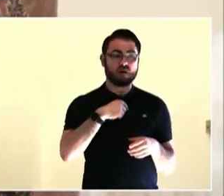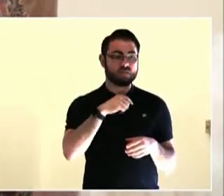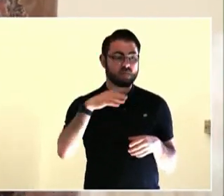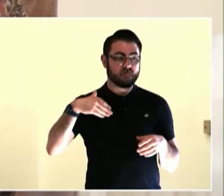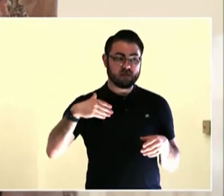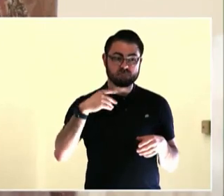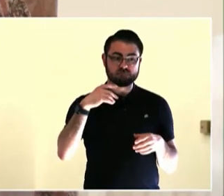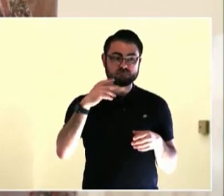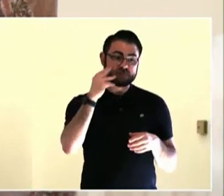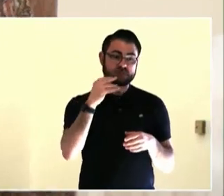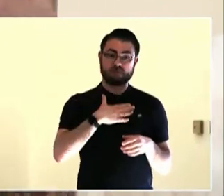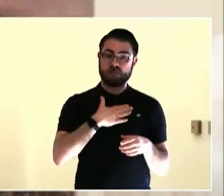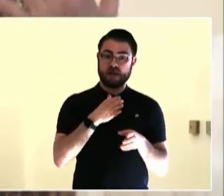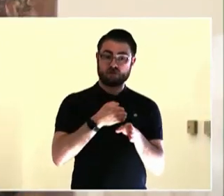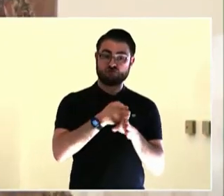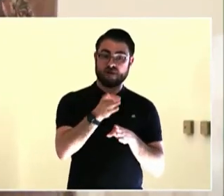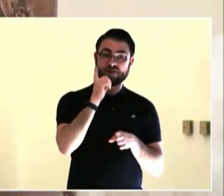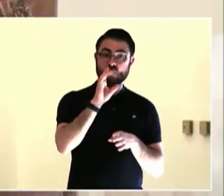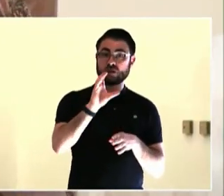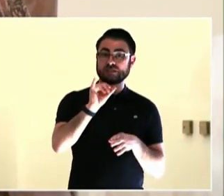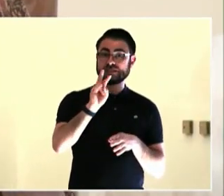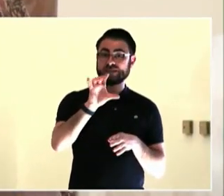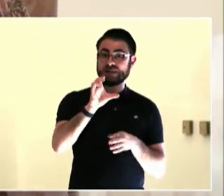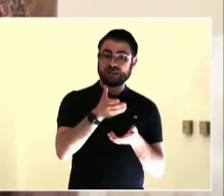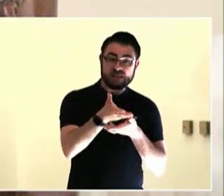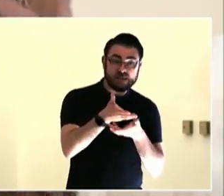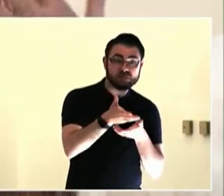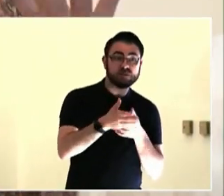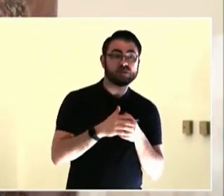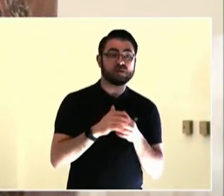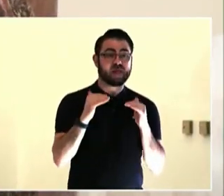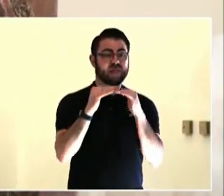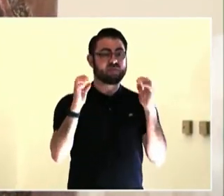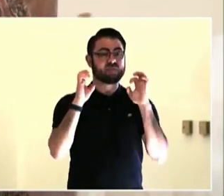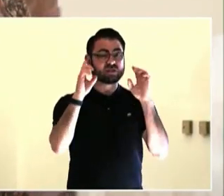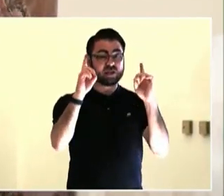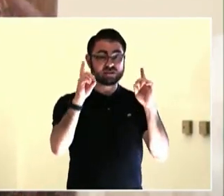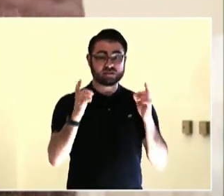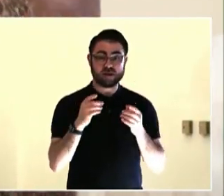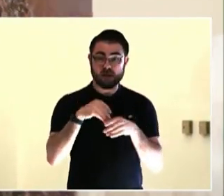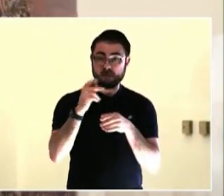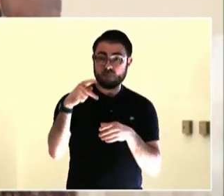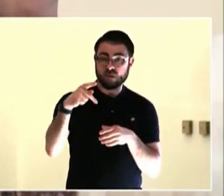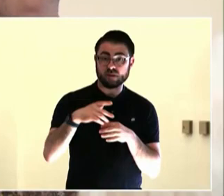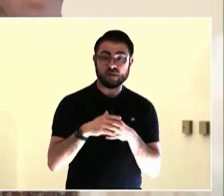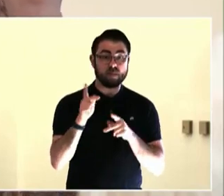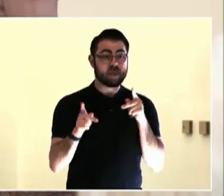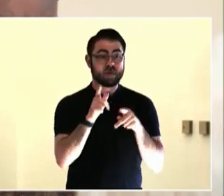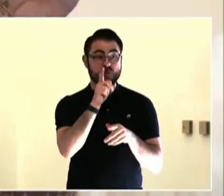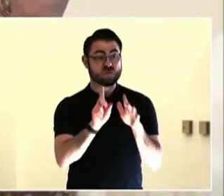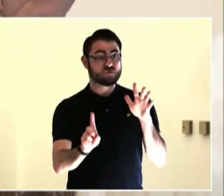And we implemented a few things. The first -- and this sounds so minor, but it turned out to be